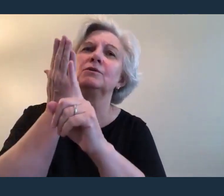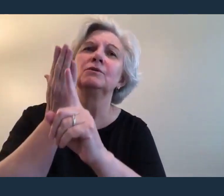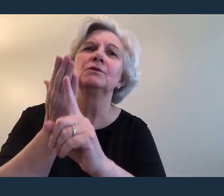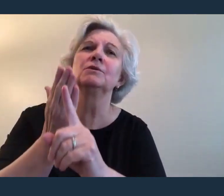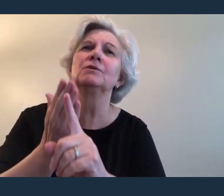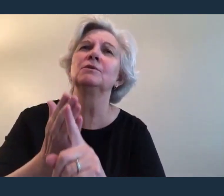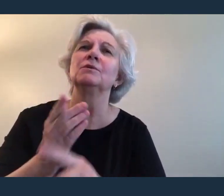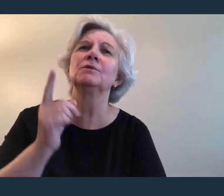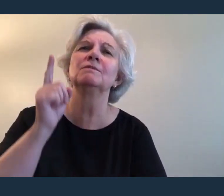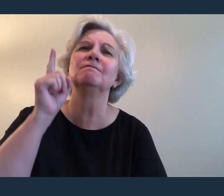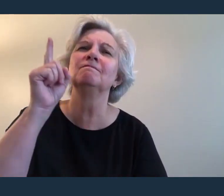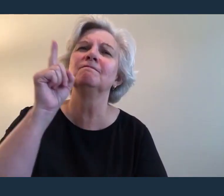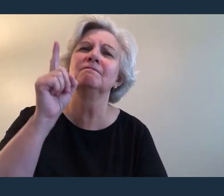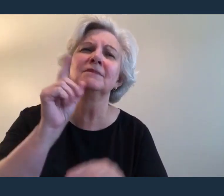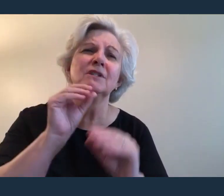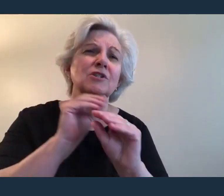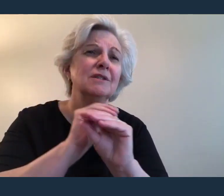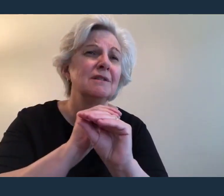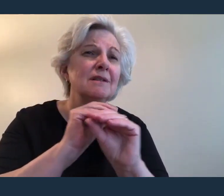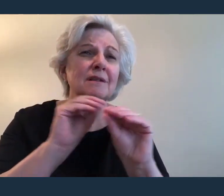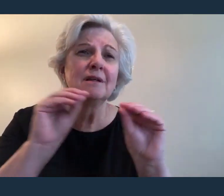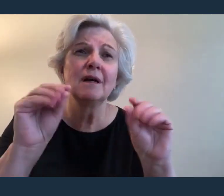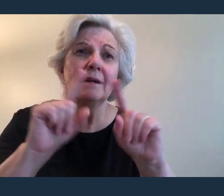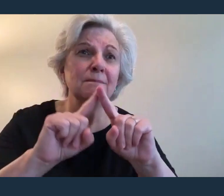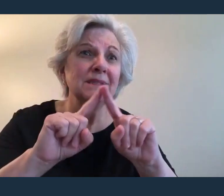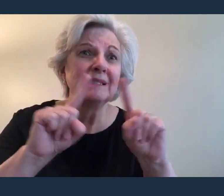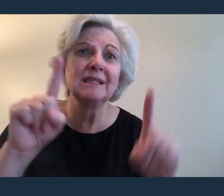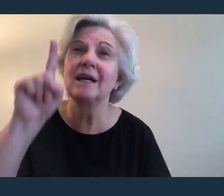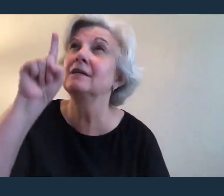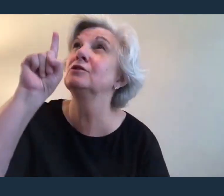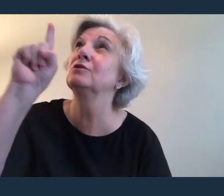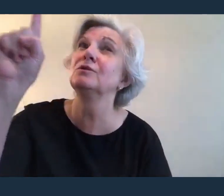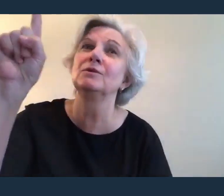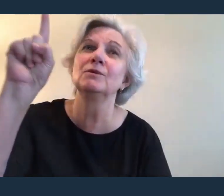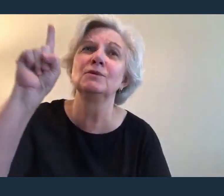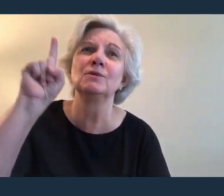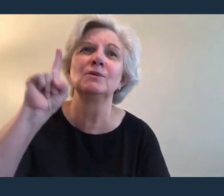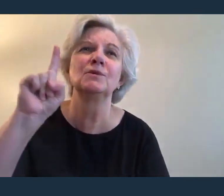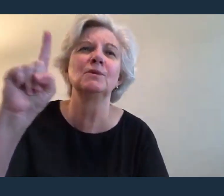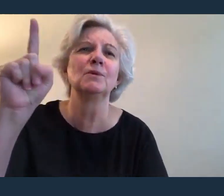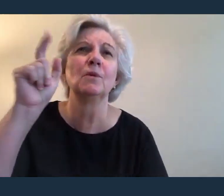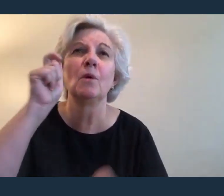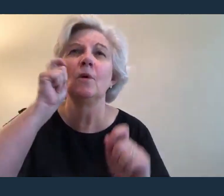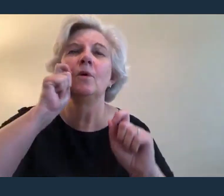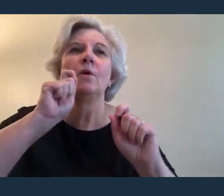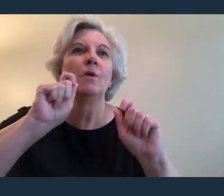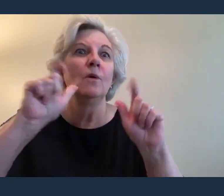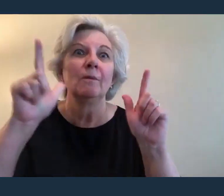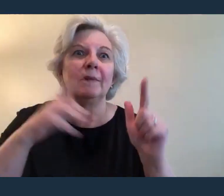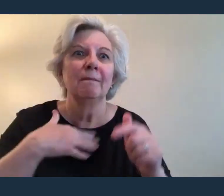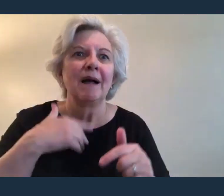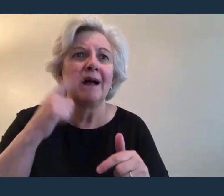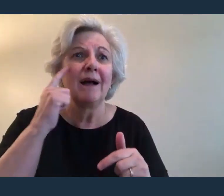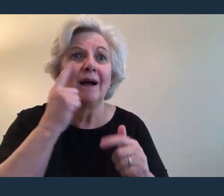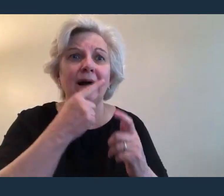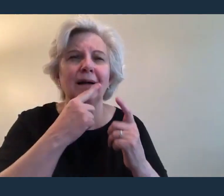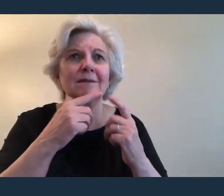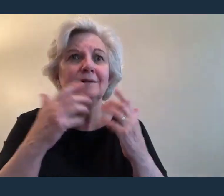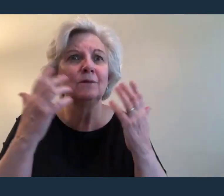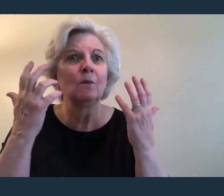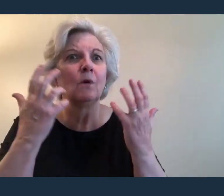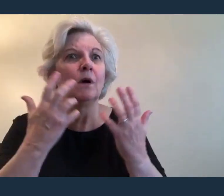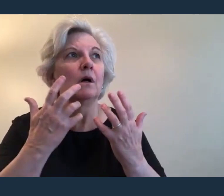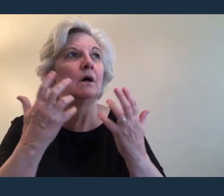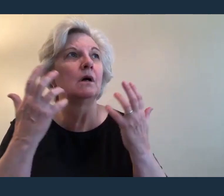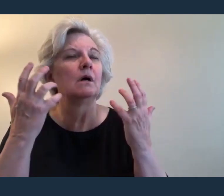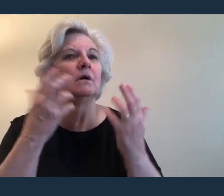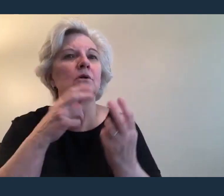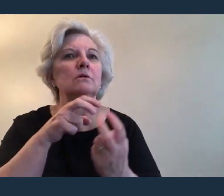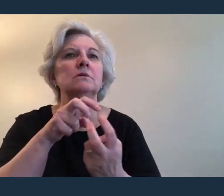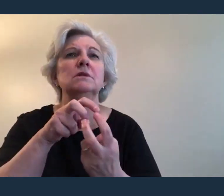There is none beside You Open up my eyes in wonder